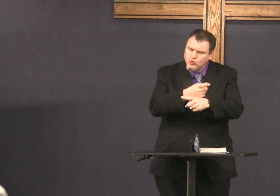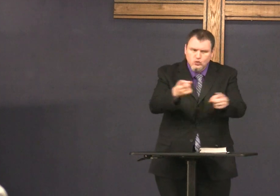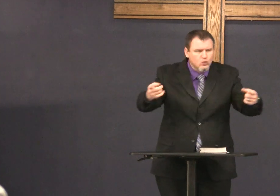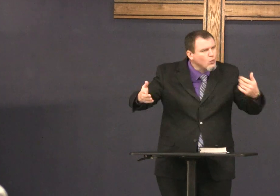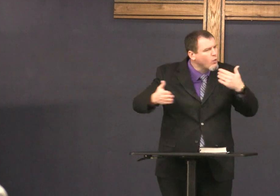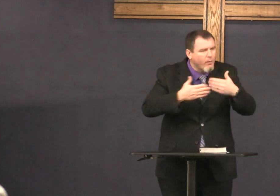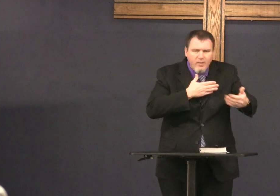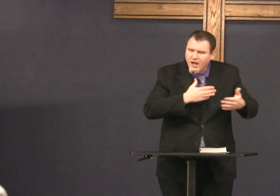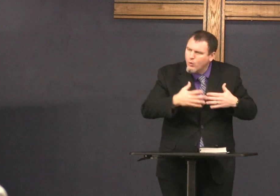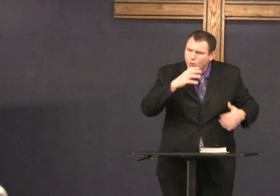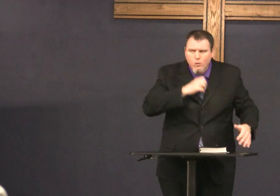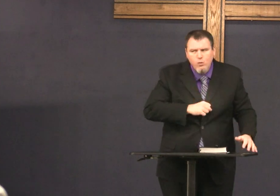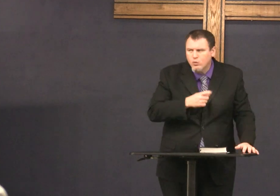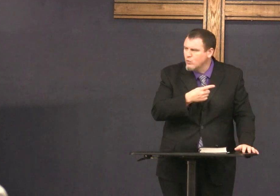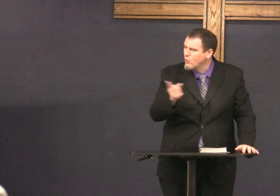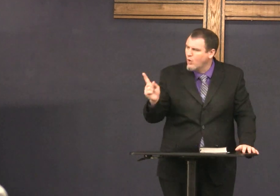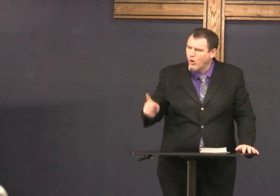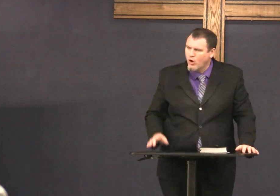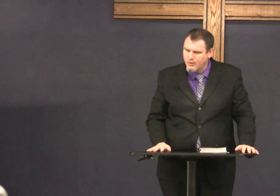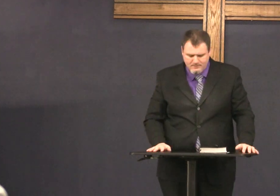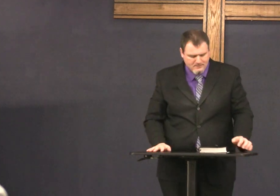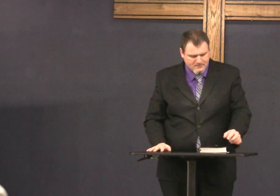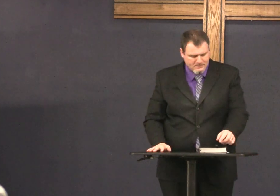God wants to use you doesn't matter your age